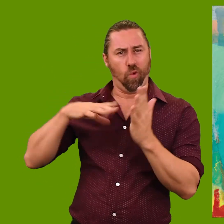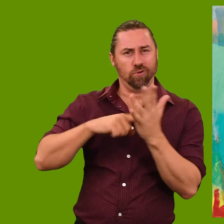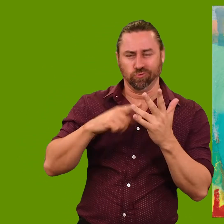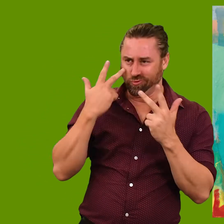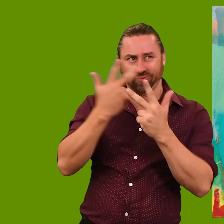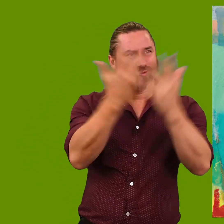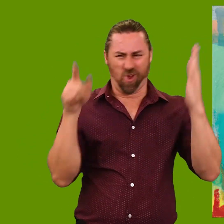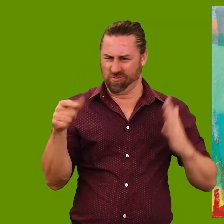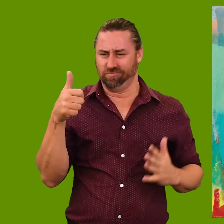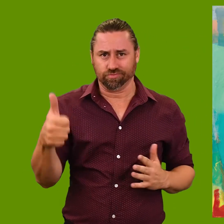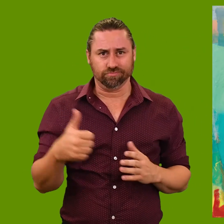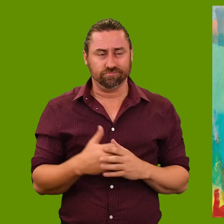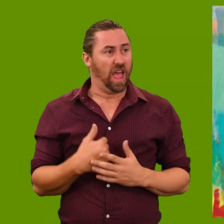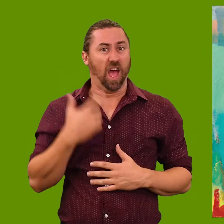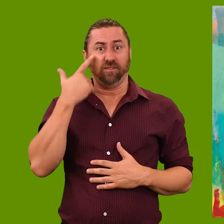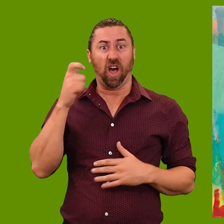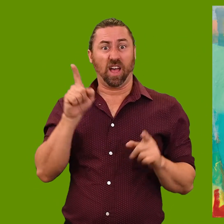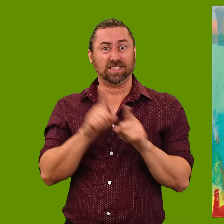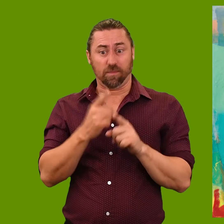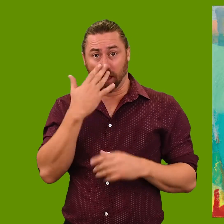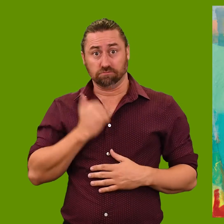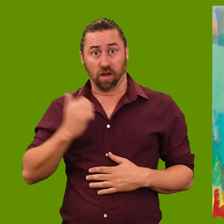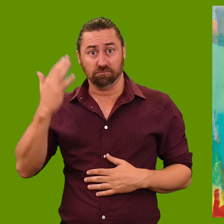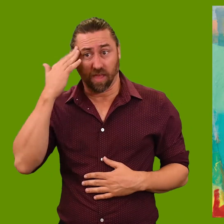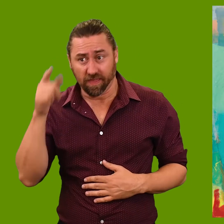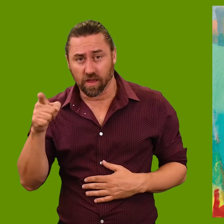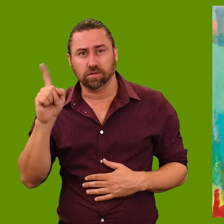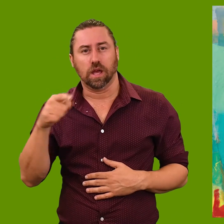and wanted to put her in the spotlight. When I discovered she was the same age as my mother